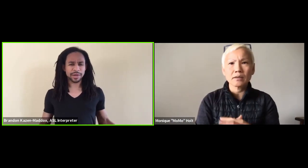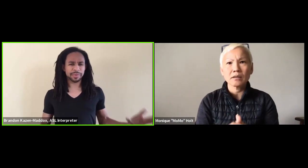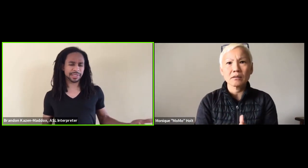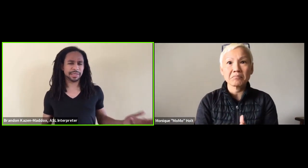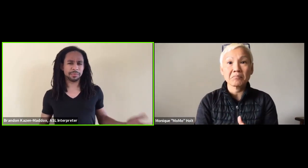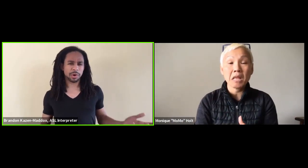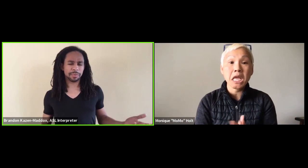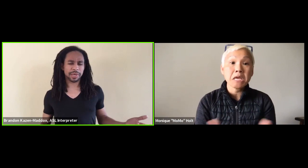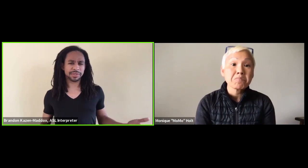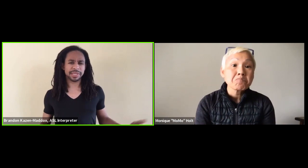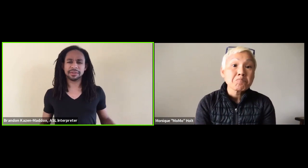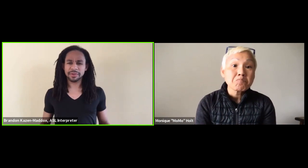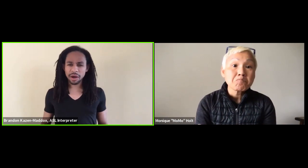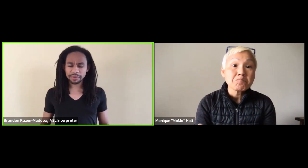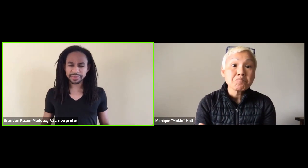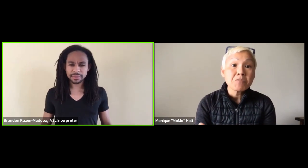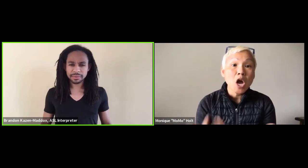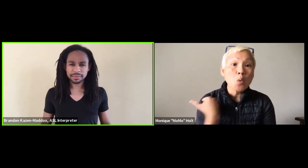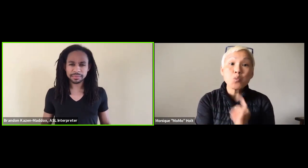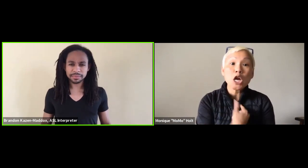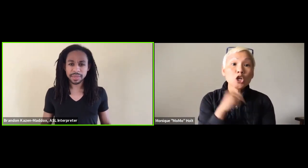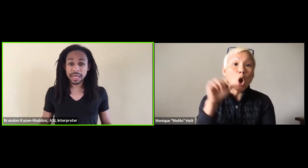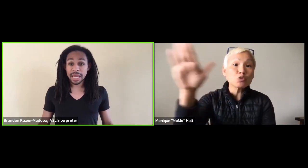because why don't we see more POC involved?